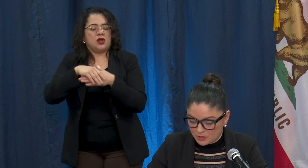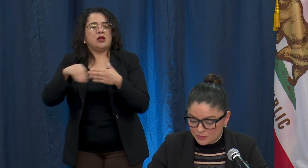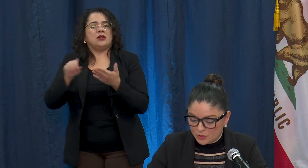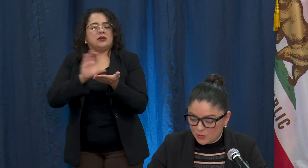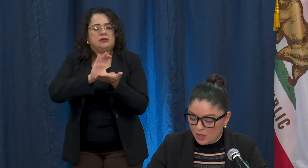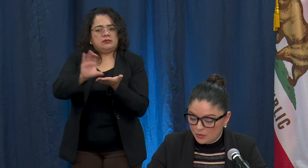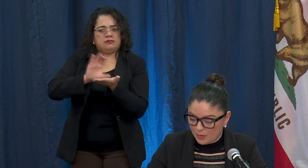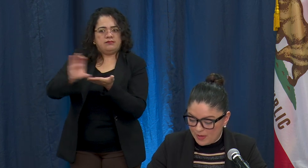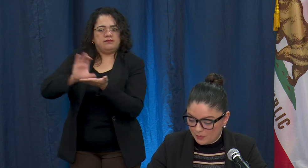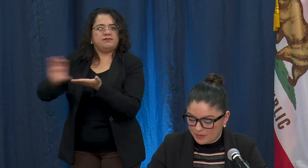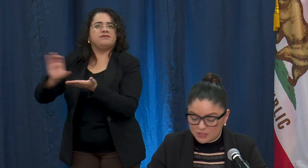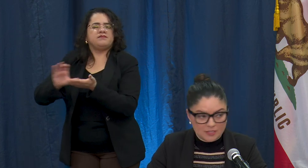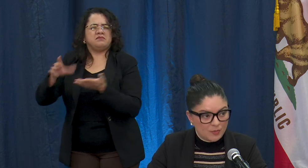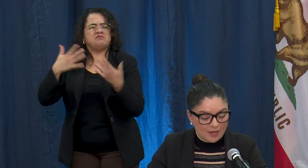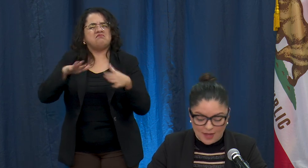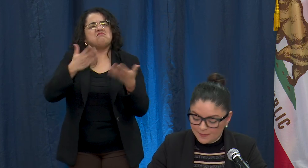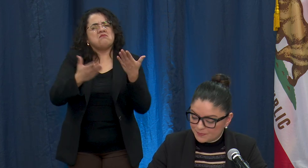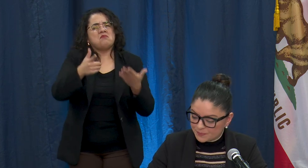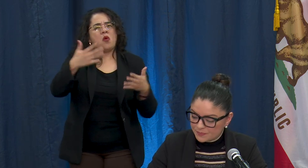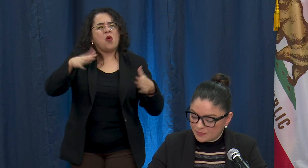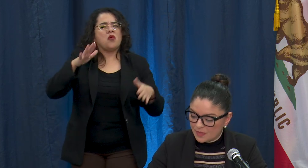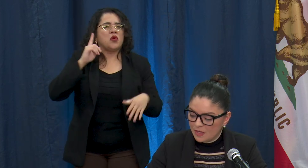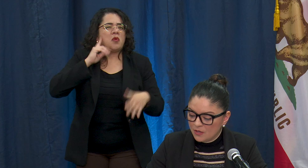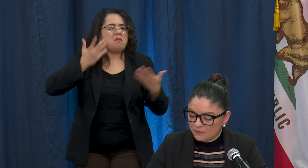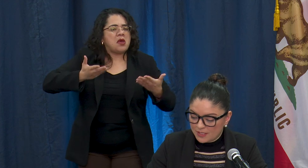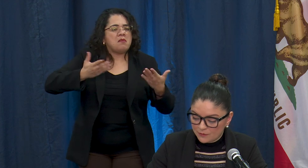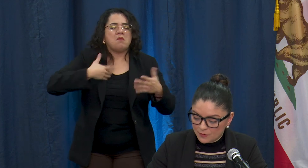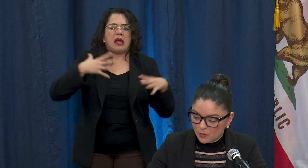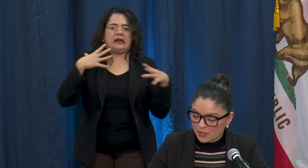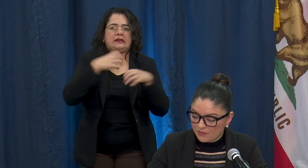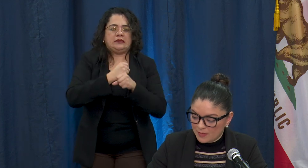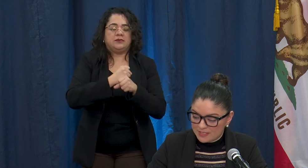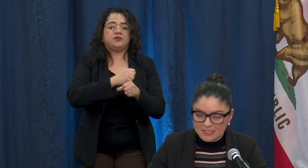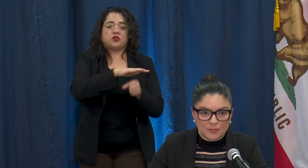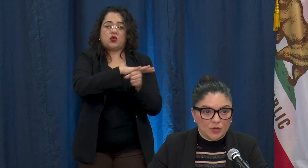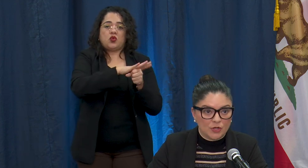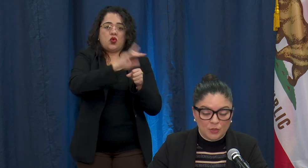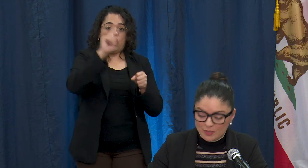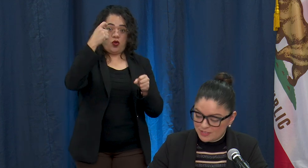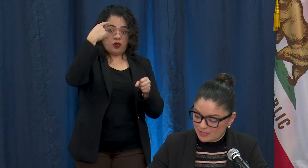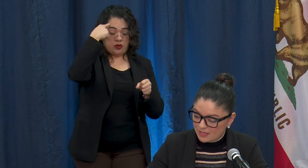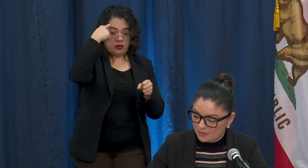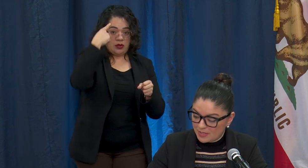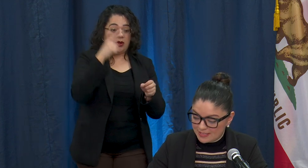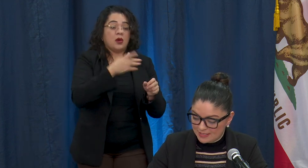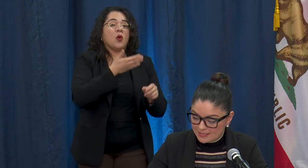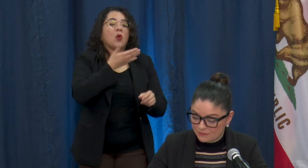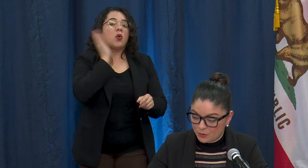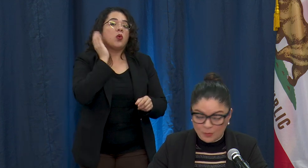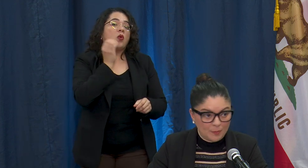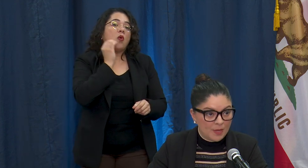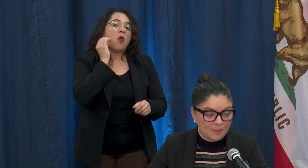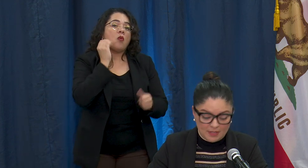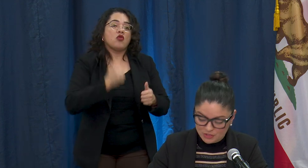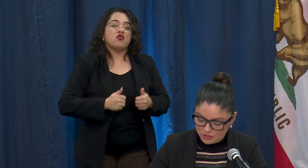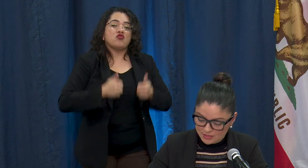which I'm sure you all know about but just to recap. Funding for local governments to support our homeless residents and vulnerable populations,